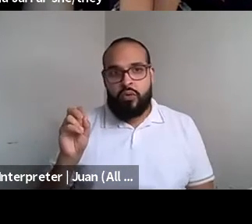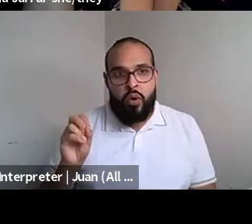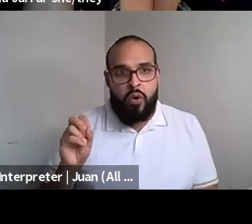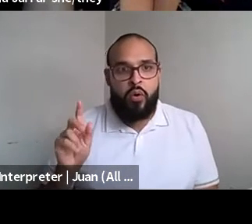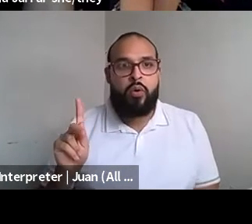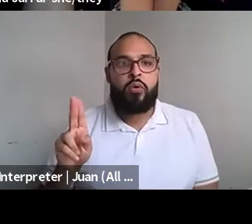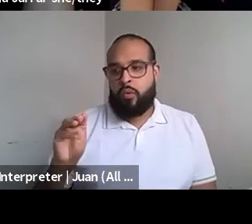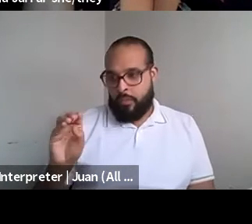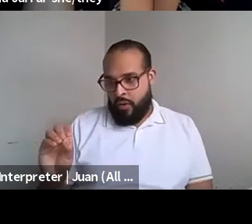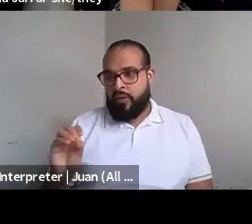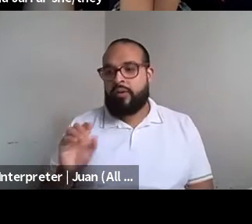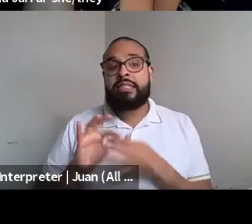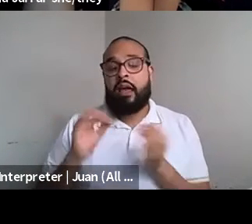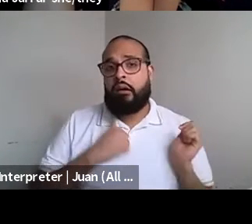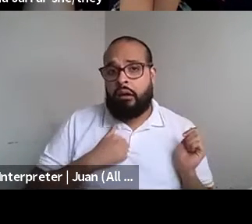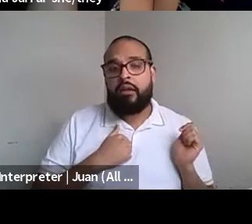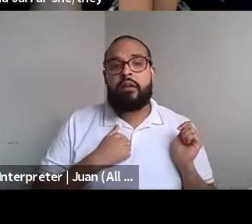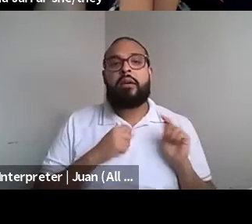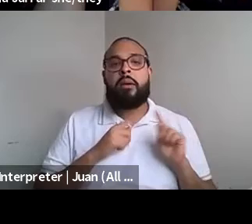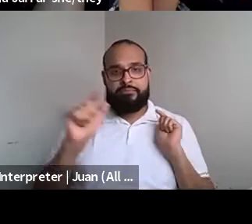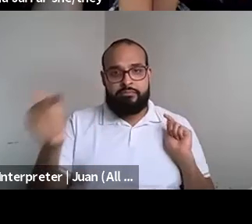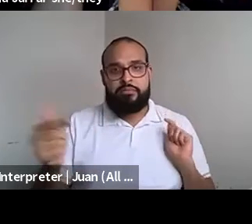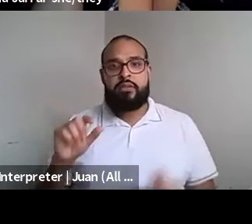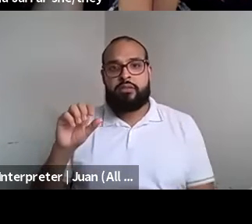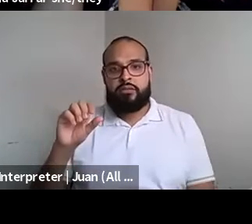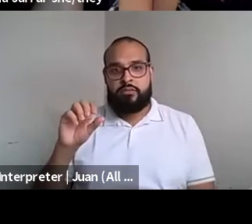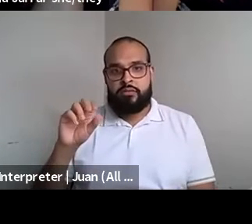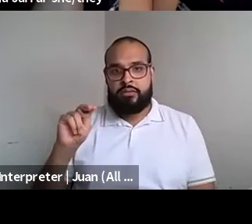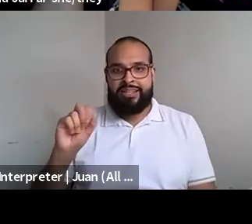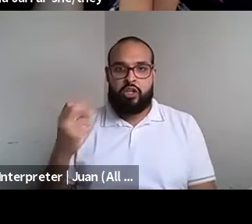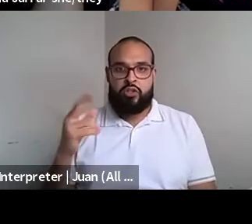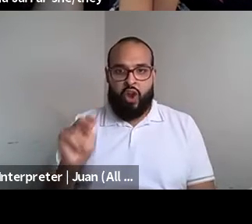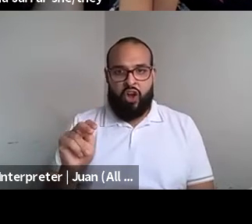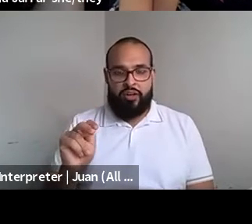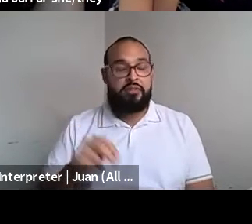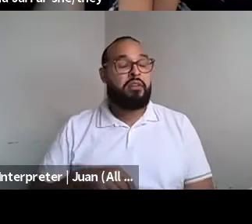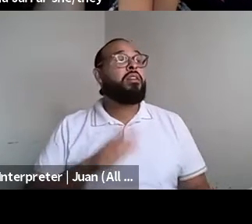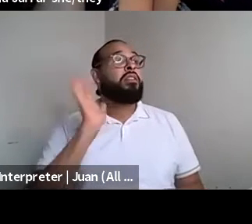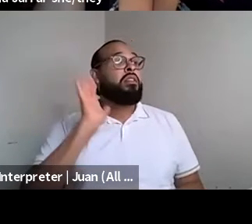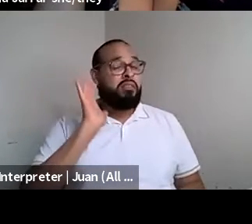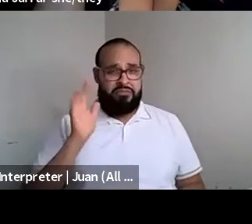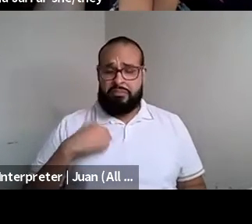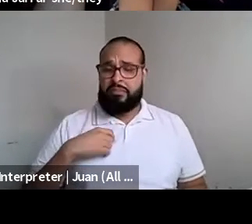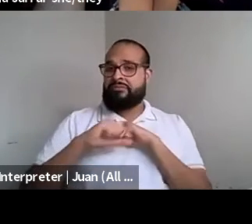Nahshon Anderson: For several years, I used to. I used to advertise erotic massages on Craigslist backstage arrows.